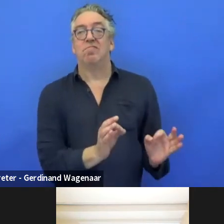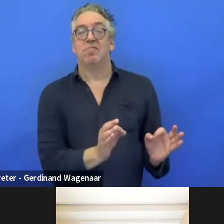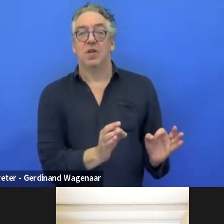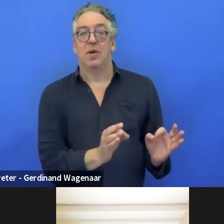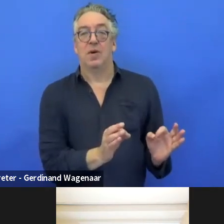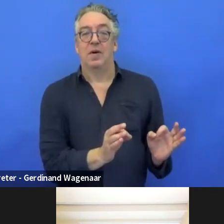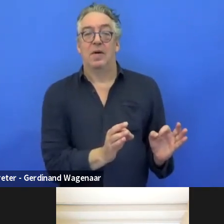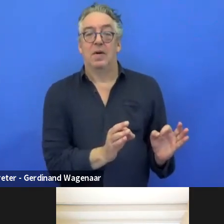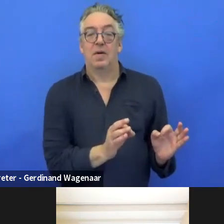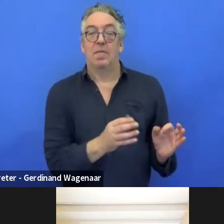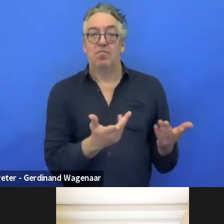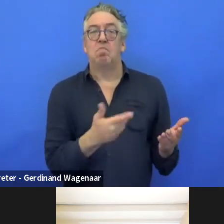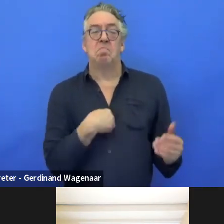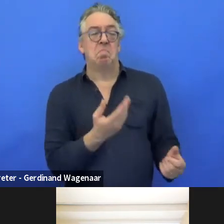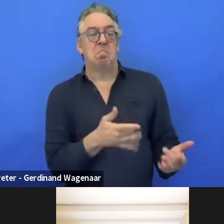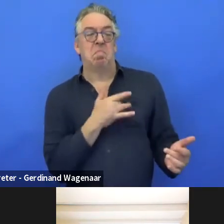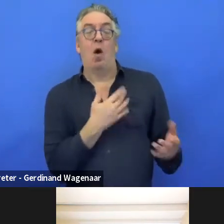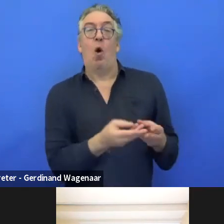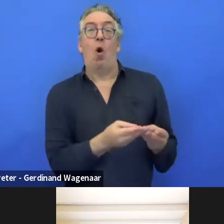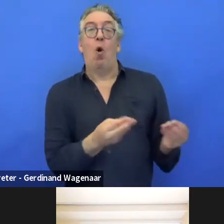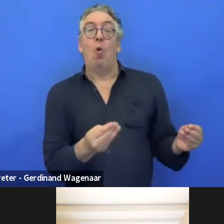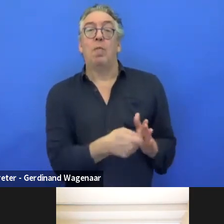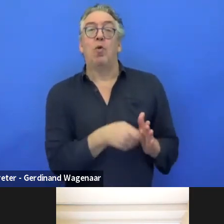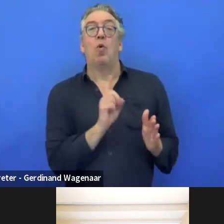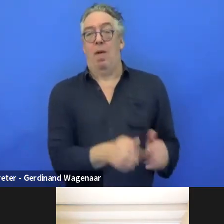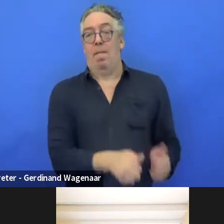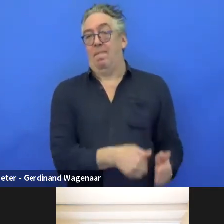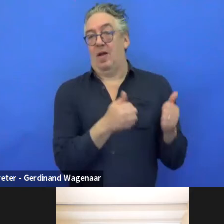the quality of the project is better than for those we're contacted